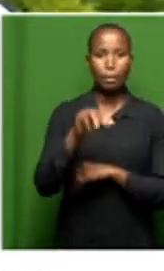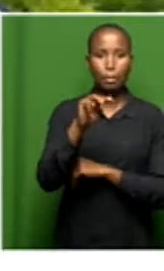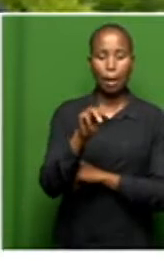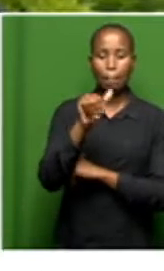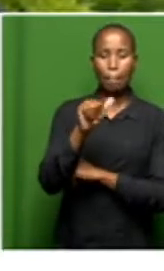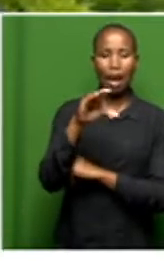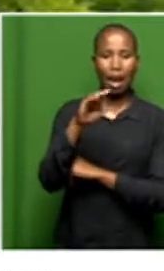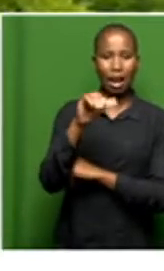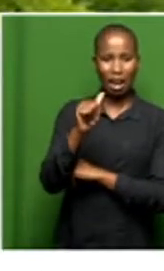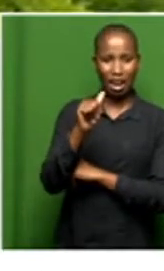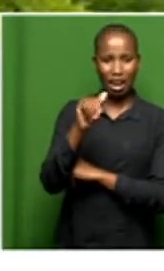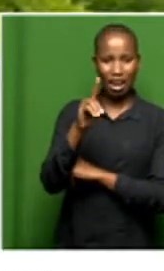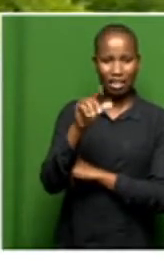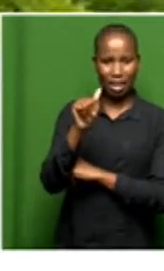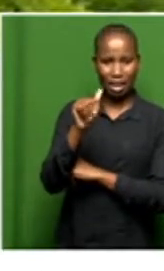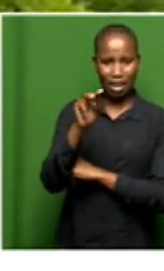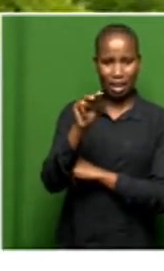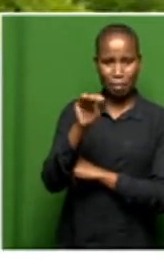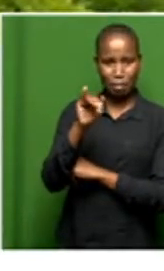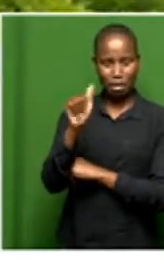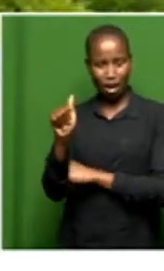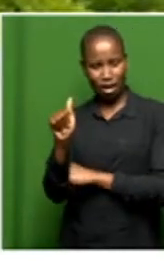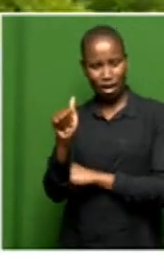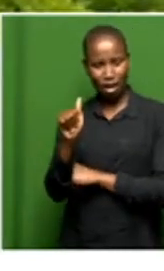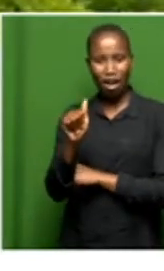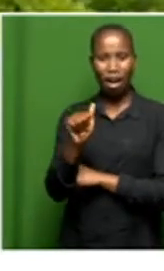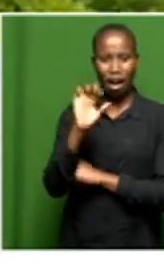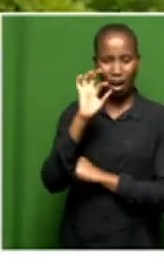six years for the tree to grow so that means that the farmer needs to have six years of salaries,